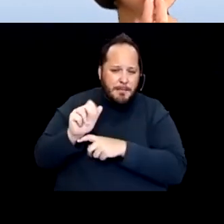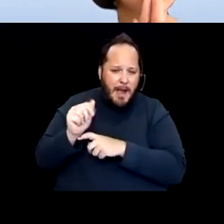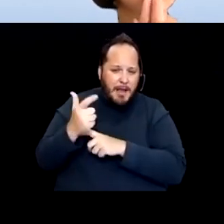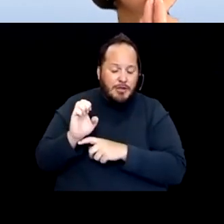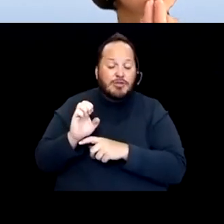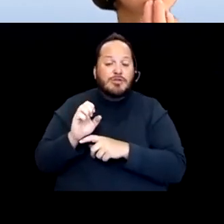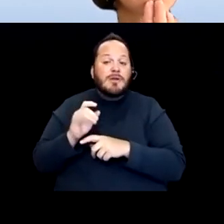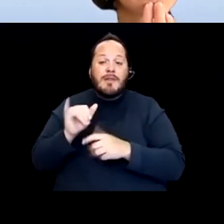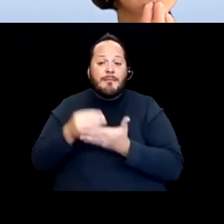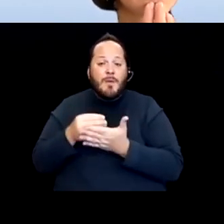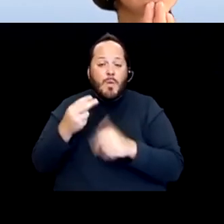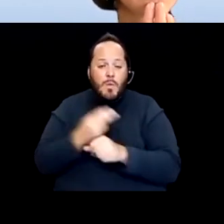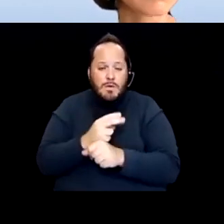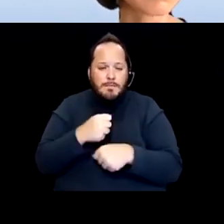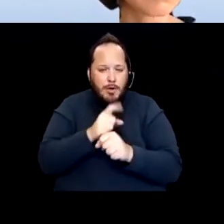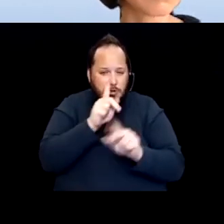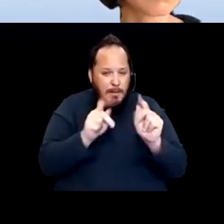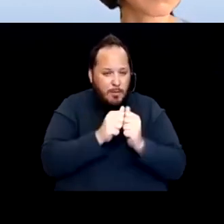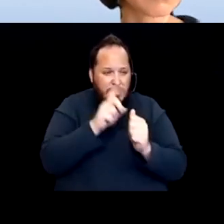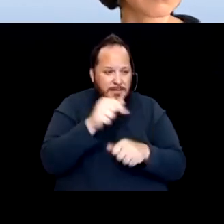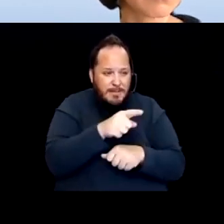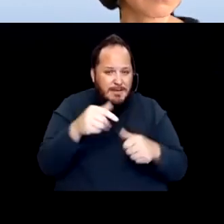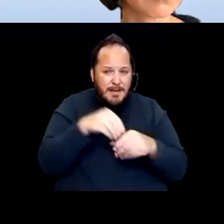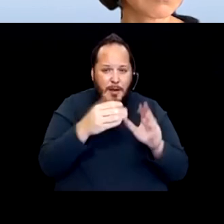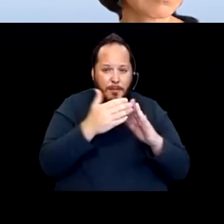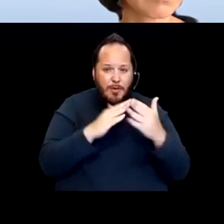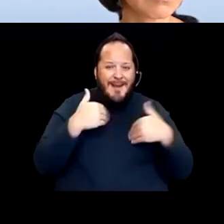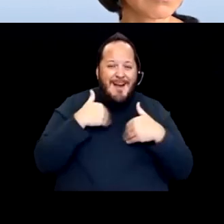in the community had access to a variety of different needs.